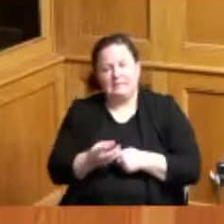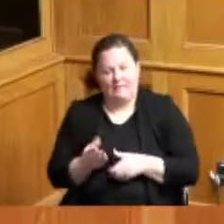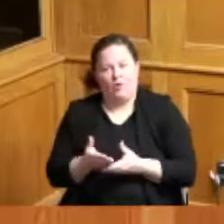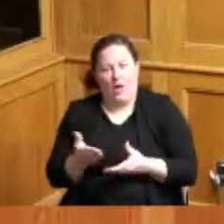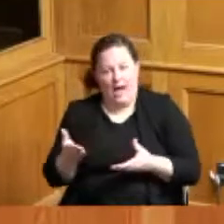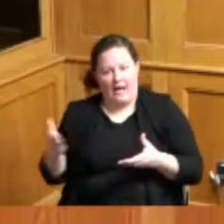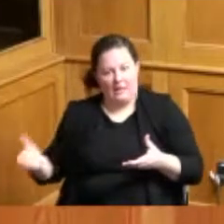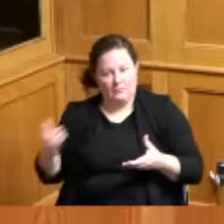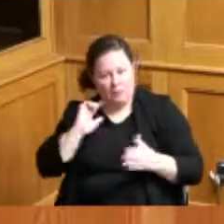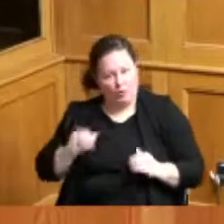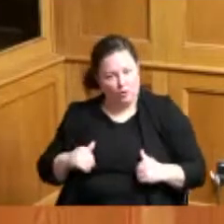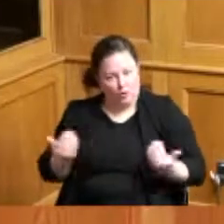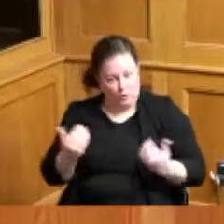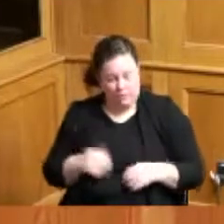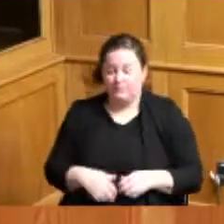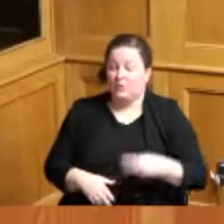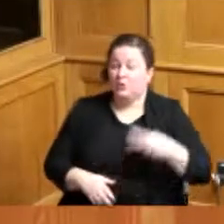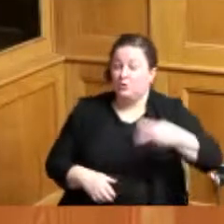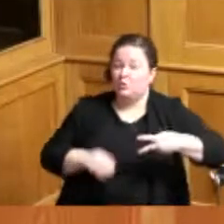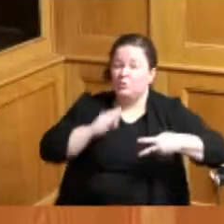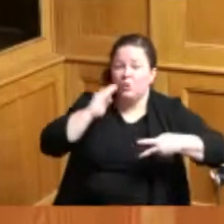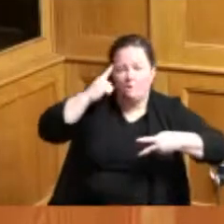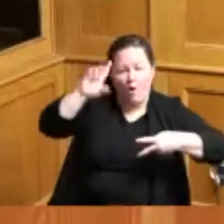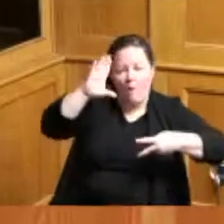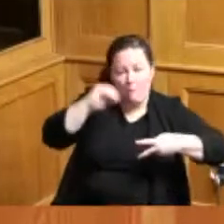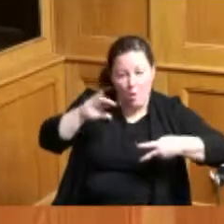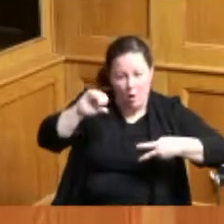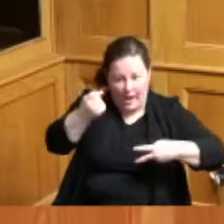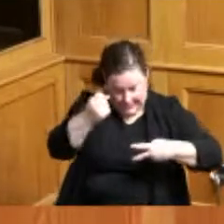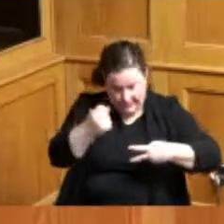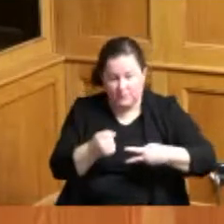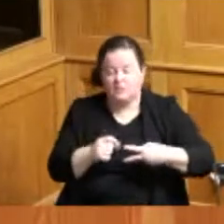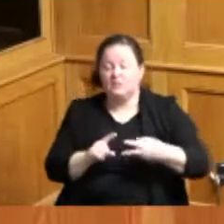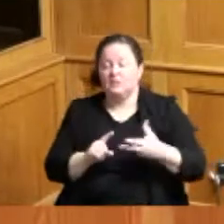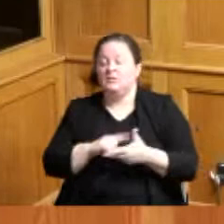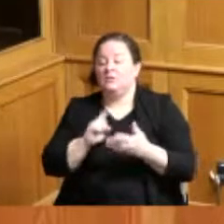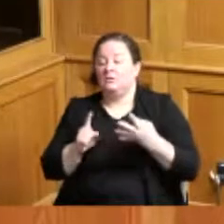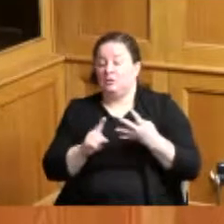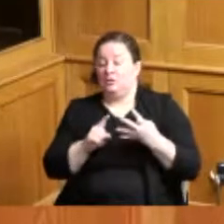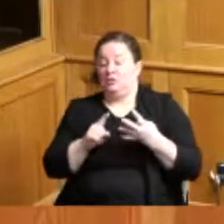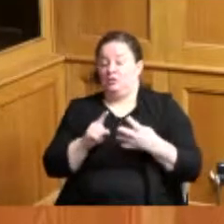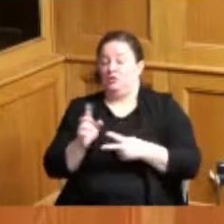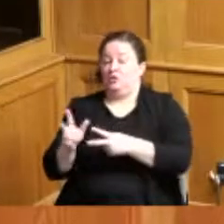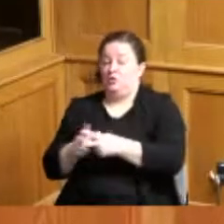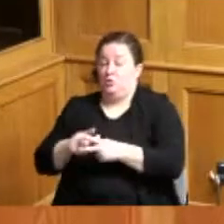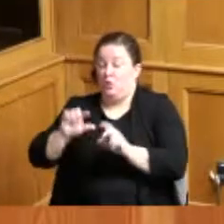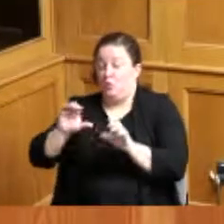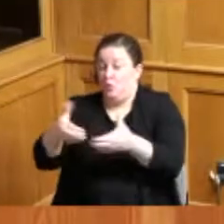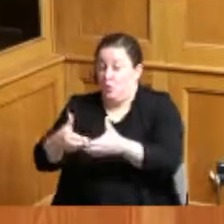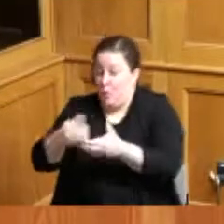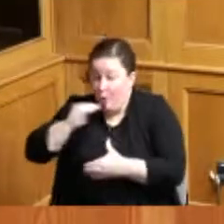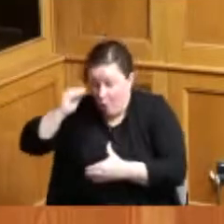two boys homes that need to be funded two group home services and two foster care services